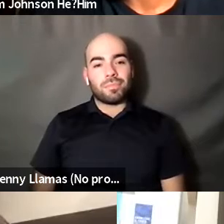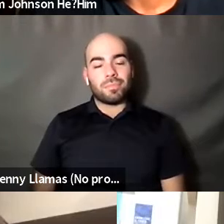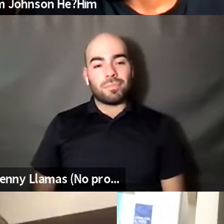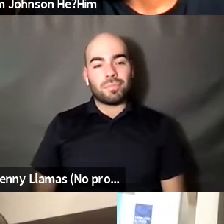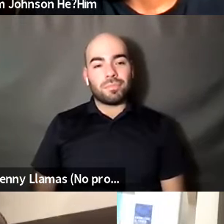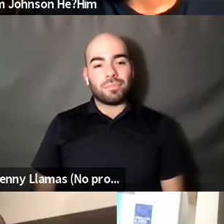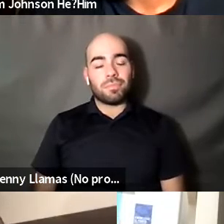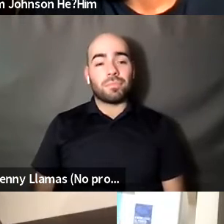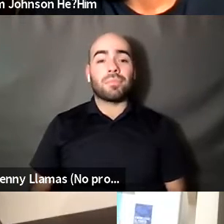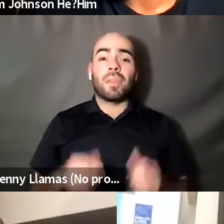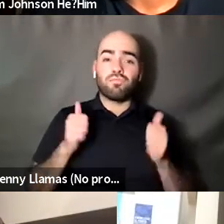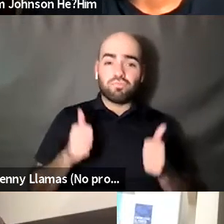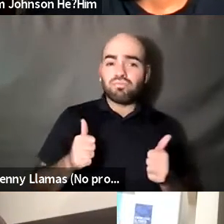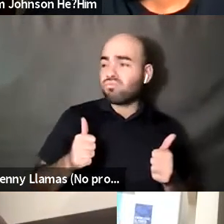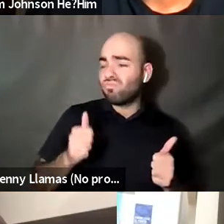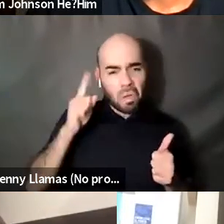Cynthia Guardado she/her: Okay, I think that we can go ahead and start.